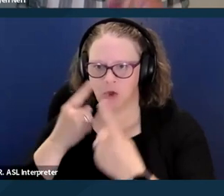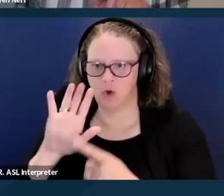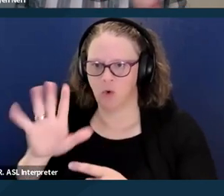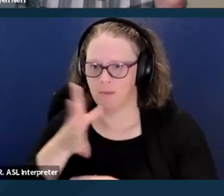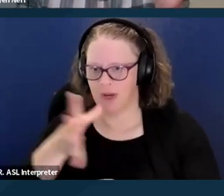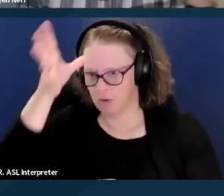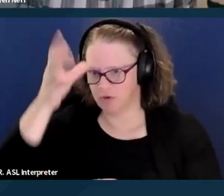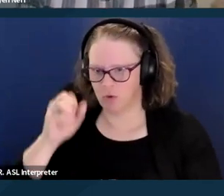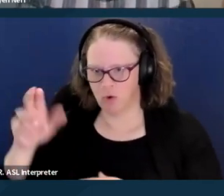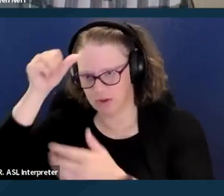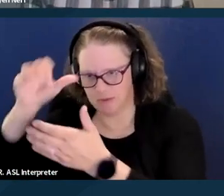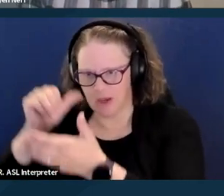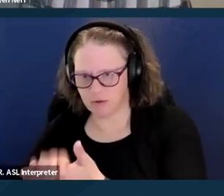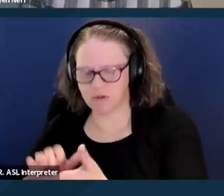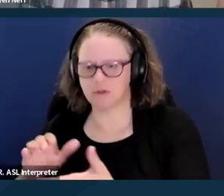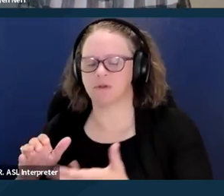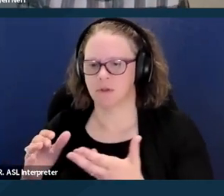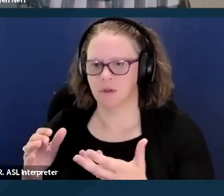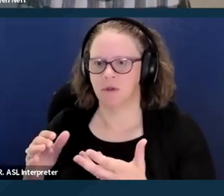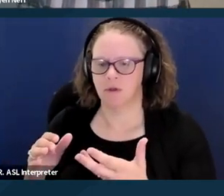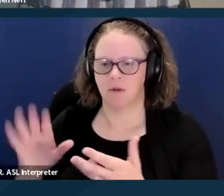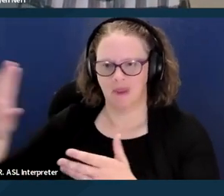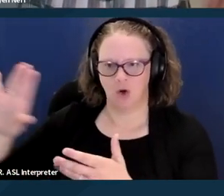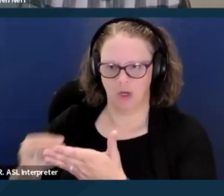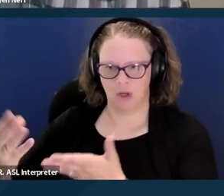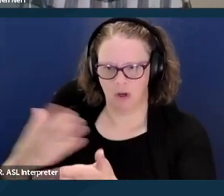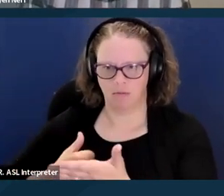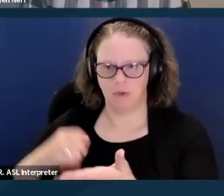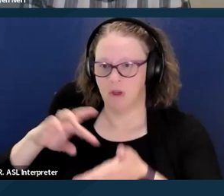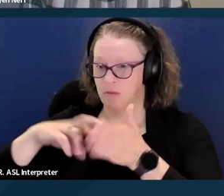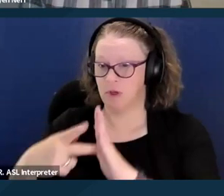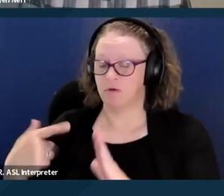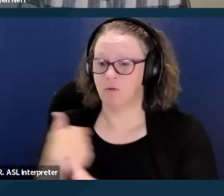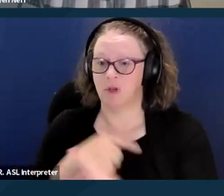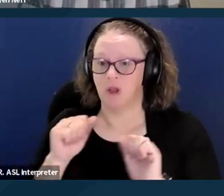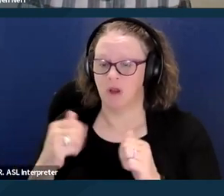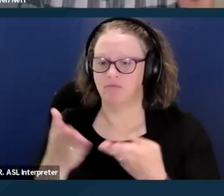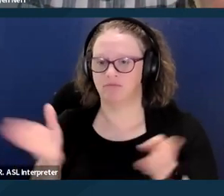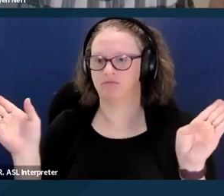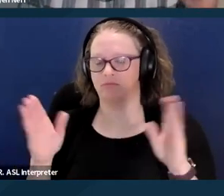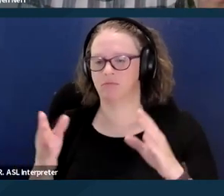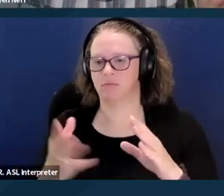That way it makes more people eligible for this waiver and for Medi-Cal, because it doesn't take into,